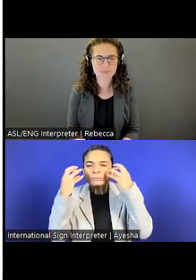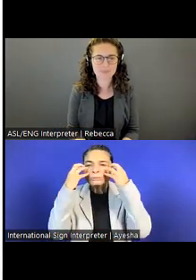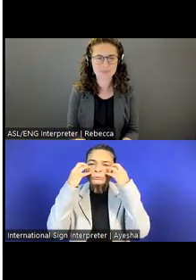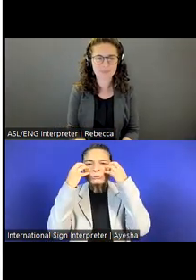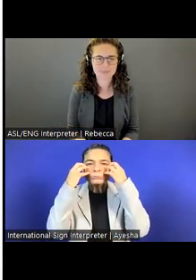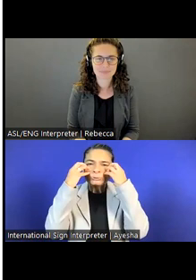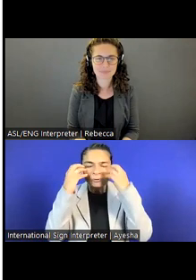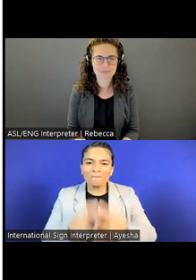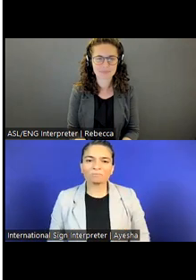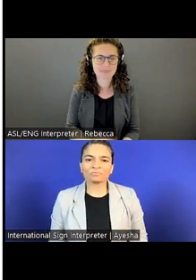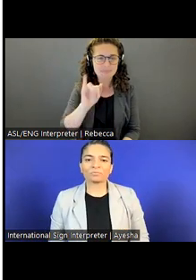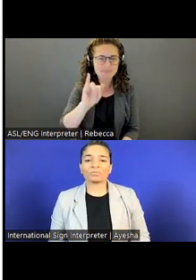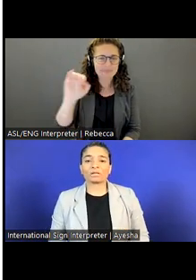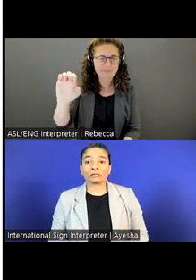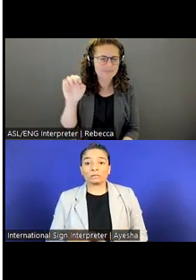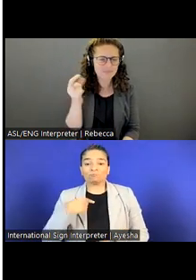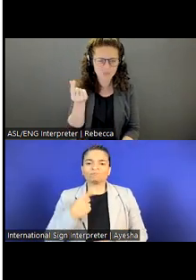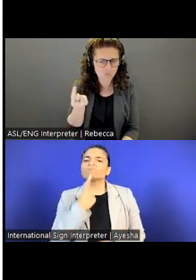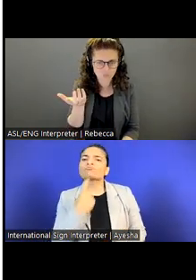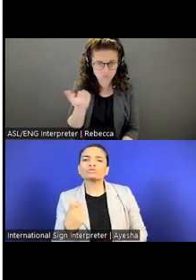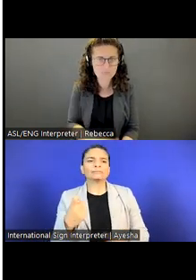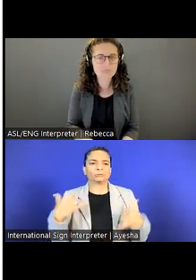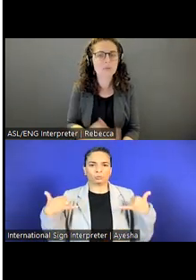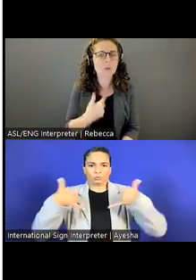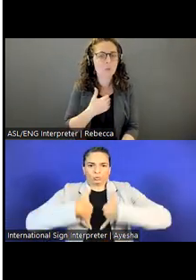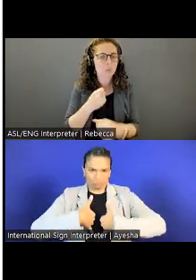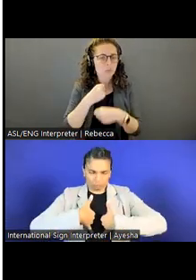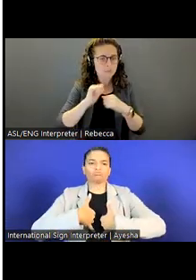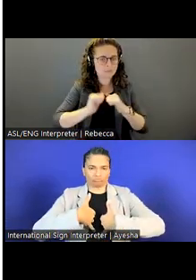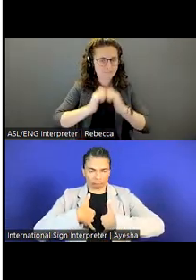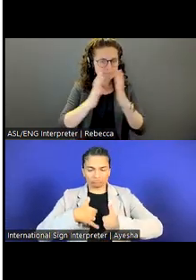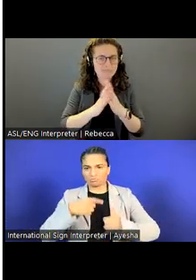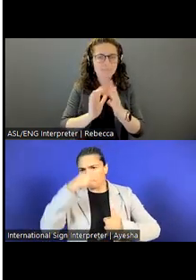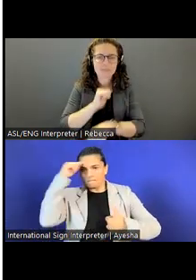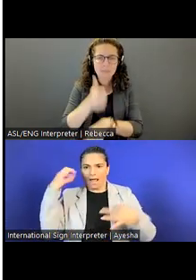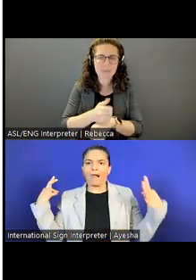What IIE does, we create and implement international education programs, conduct research, and